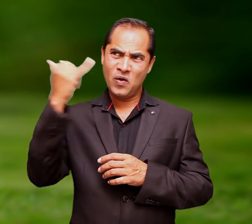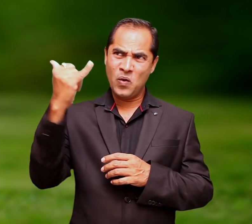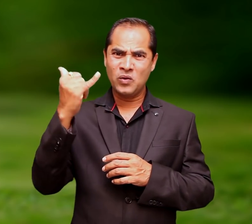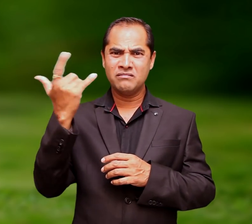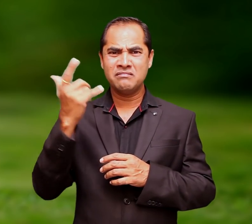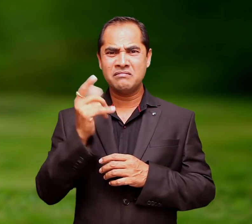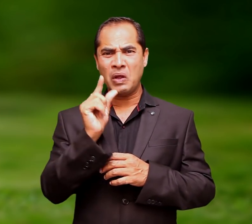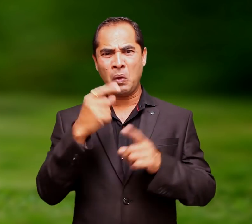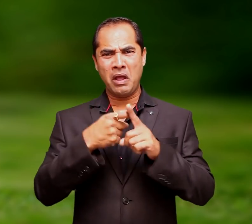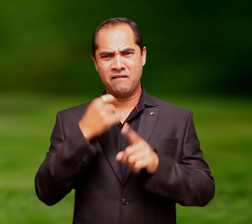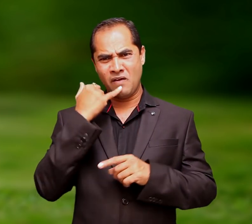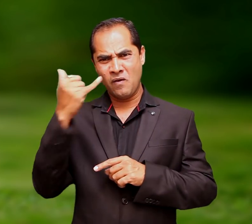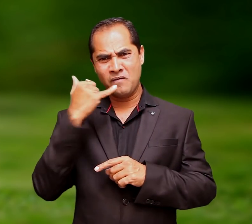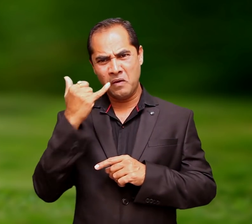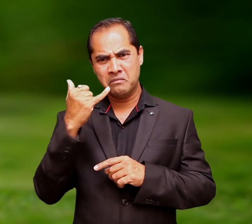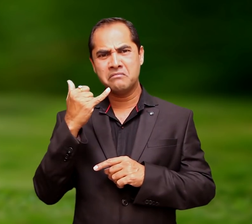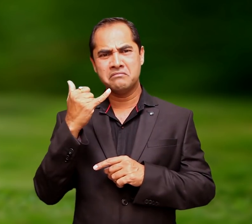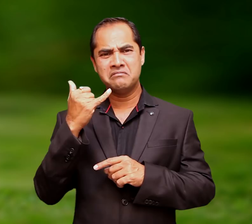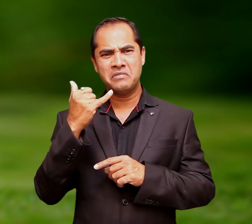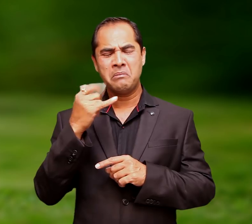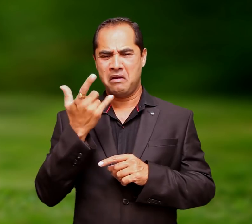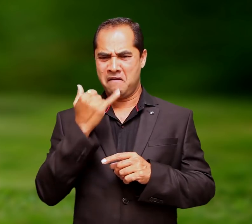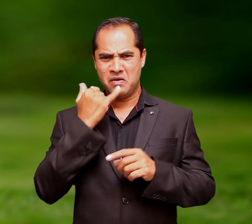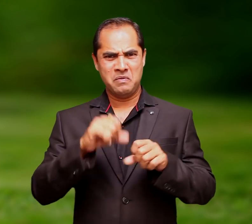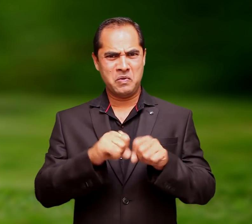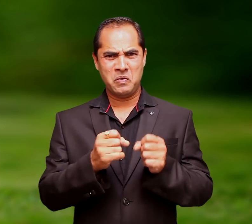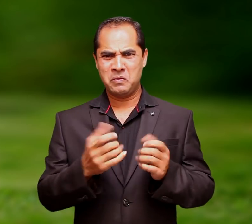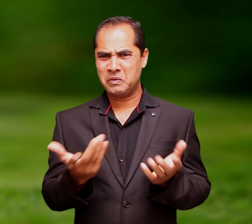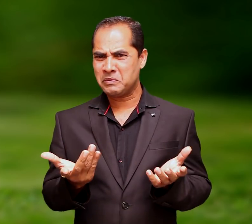England, but telephone was not working,